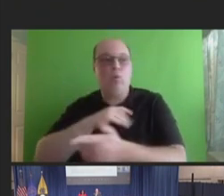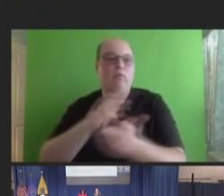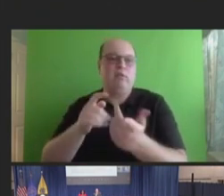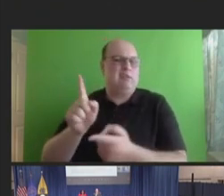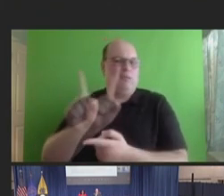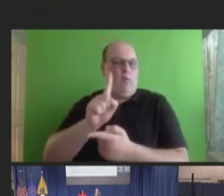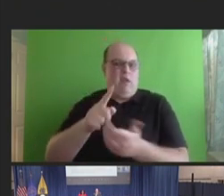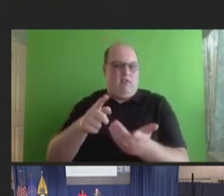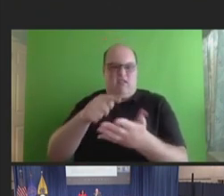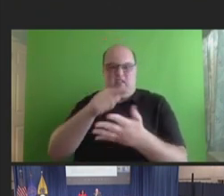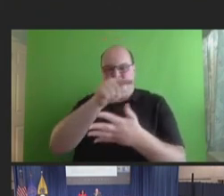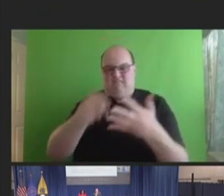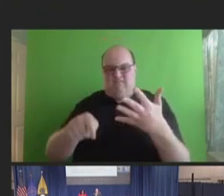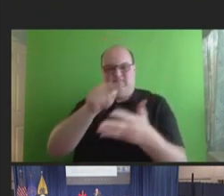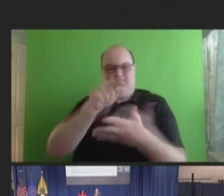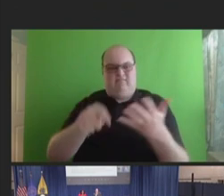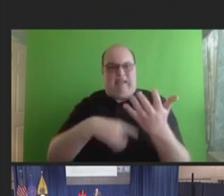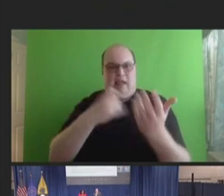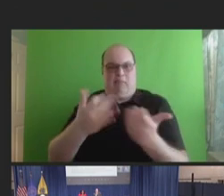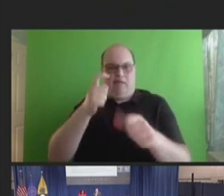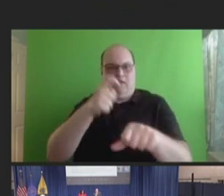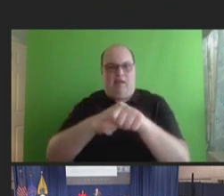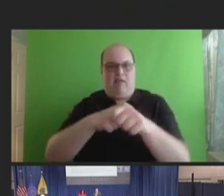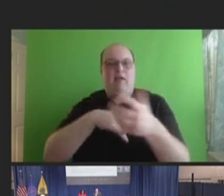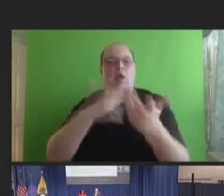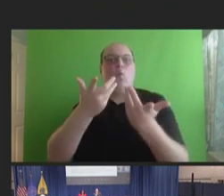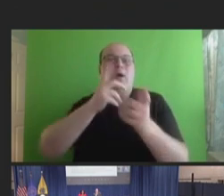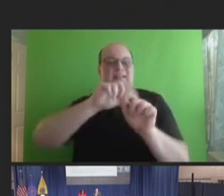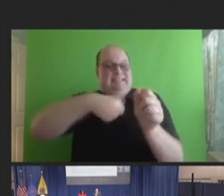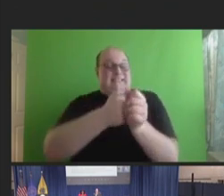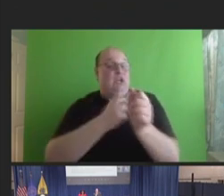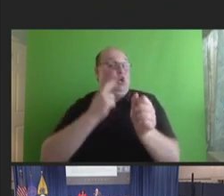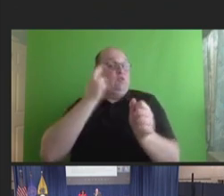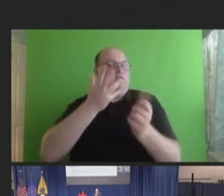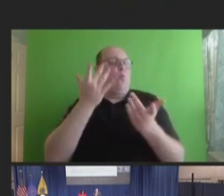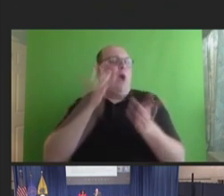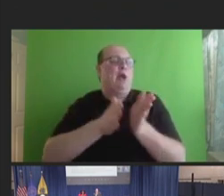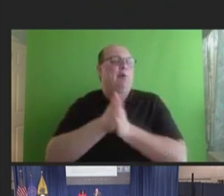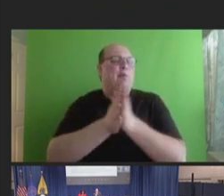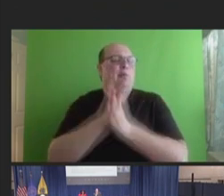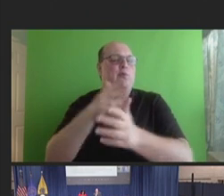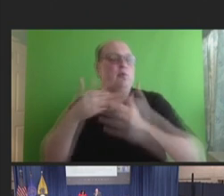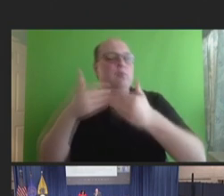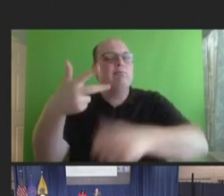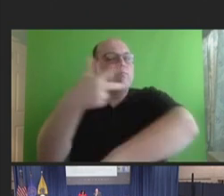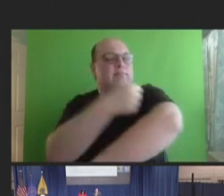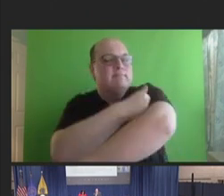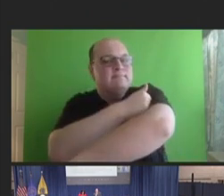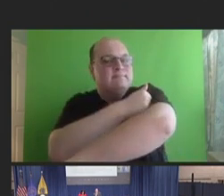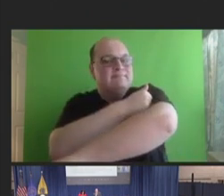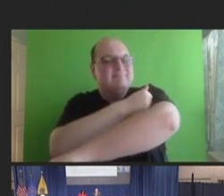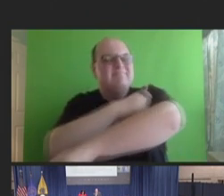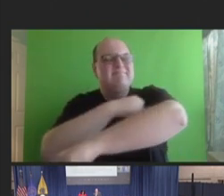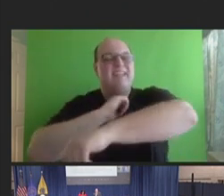bit about what motivates you. And I think this is, again, something as we move into this space further that we're going to have to think about.